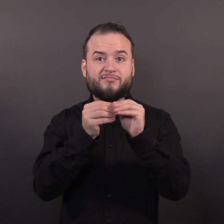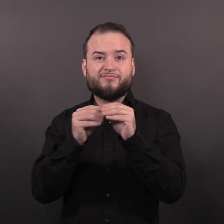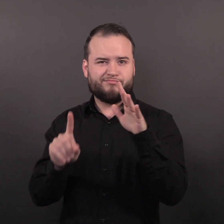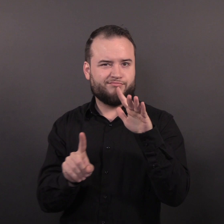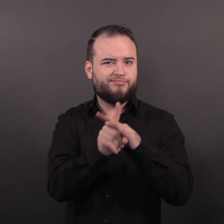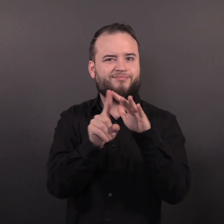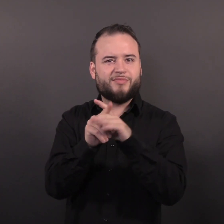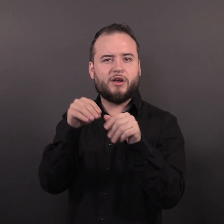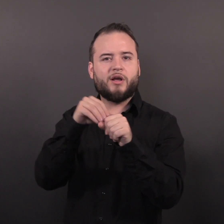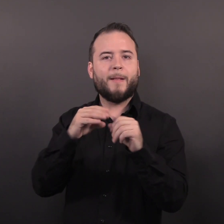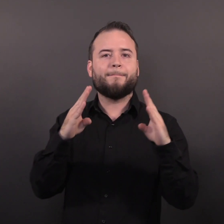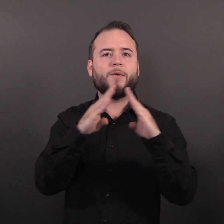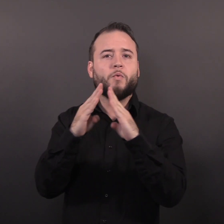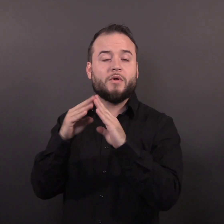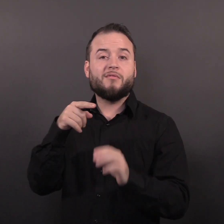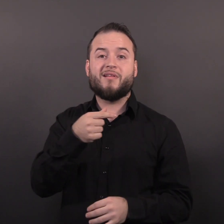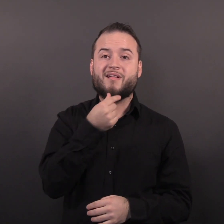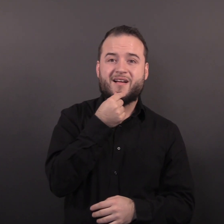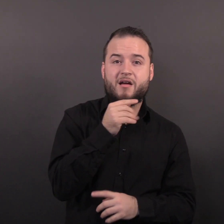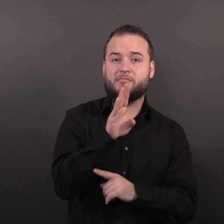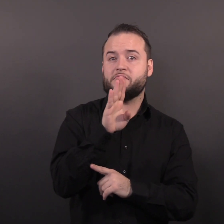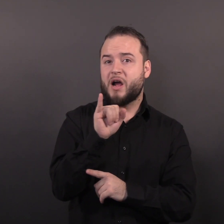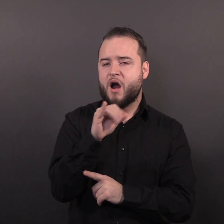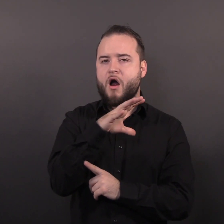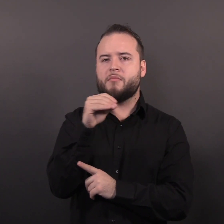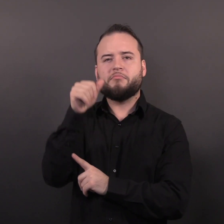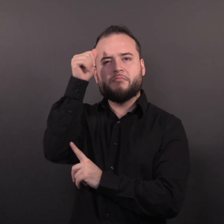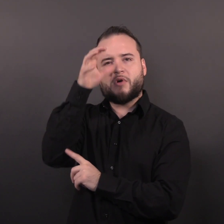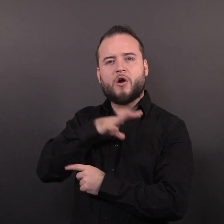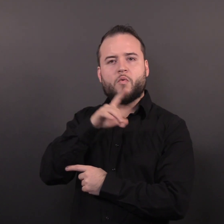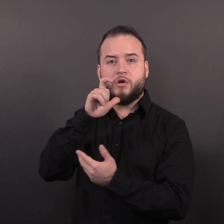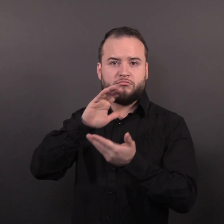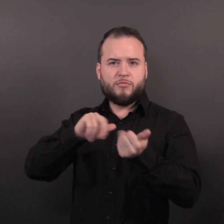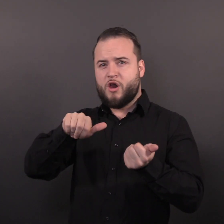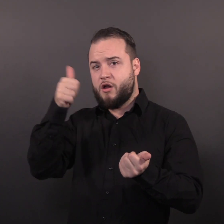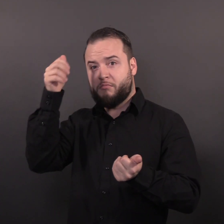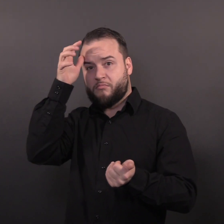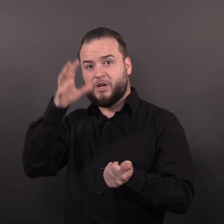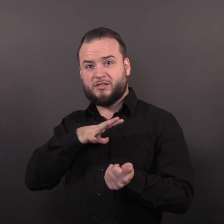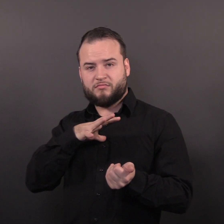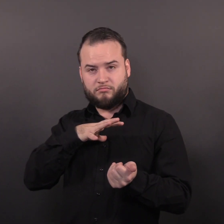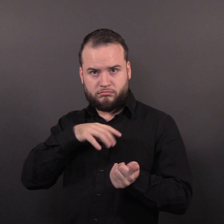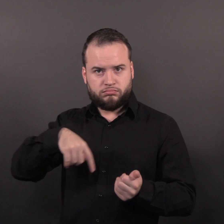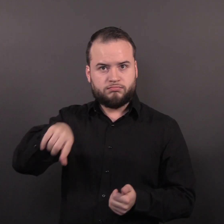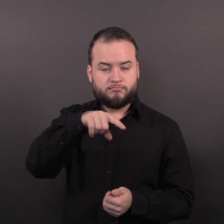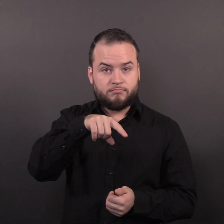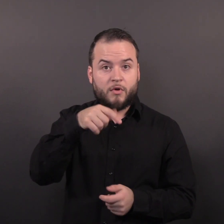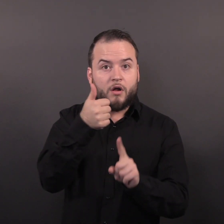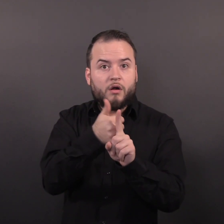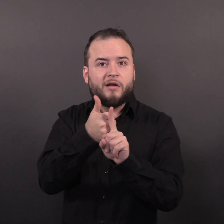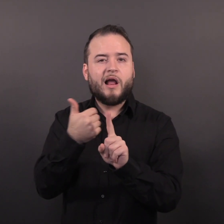Cases have been identified in communities of gay, bisexual and other men who have sex with men